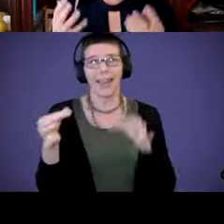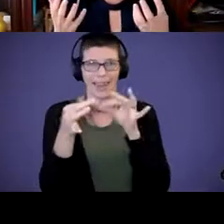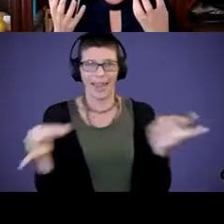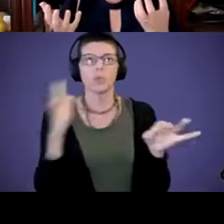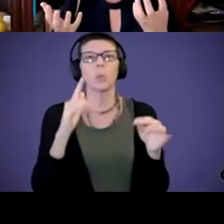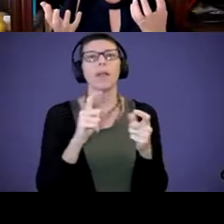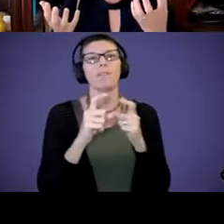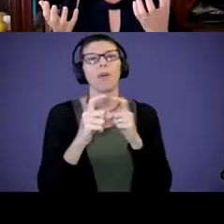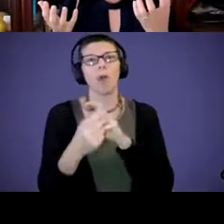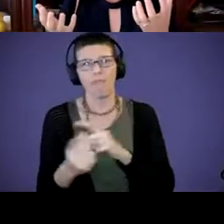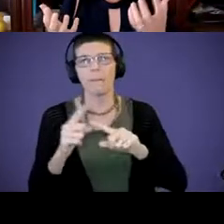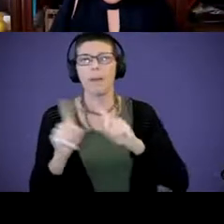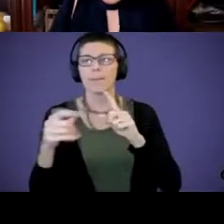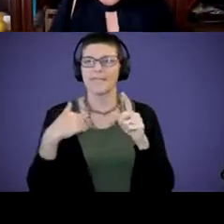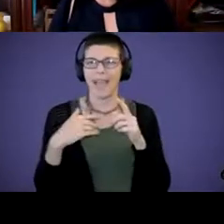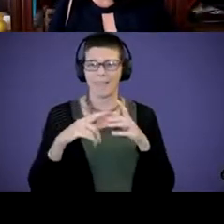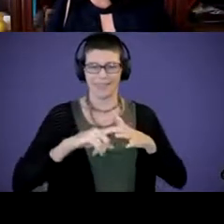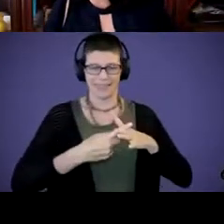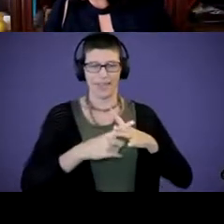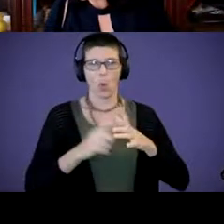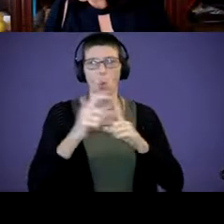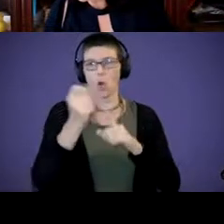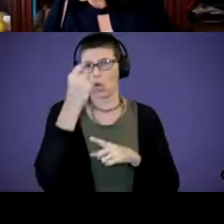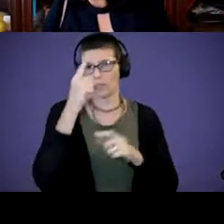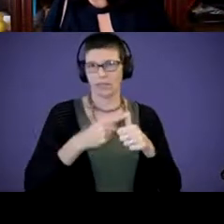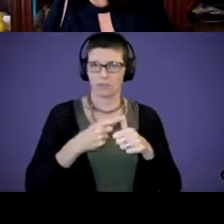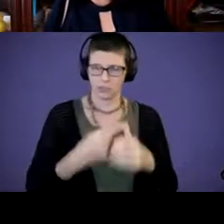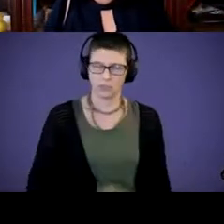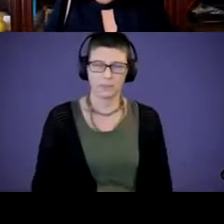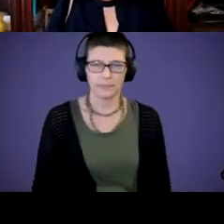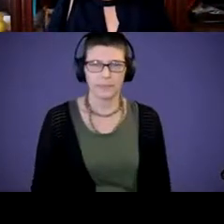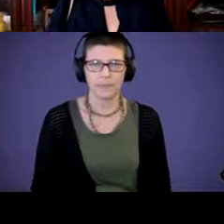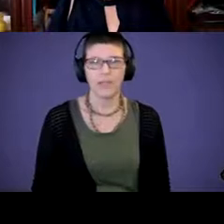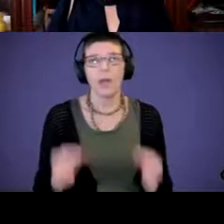have that initial word understanding. It's important to recognize that your